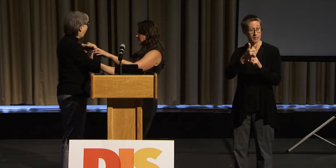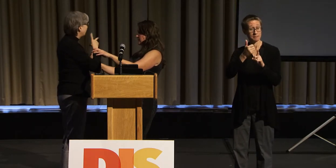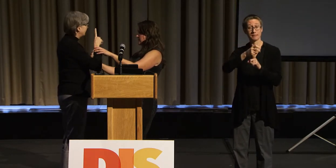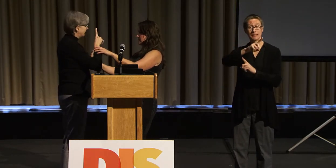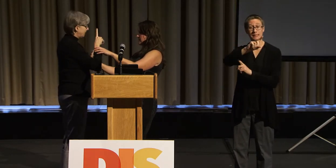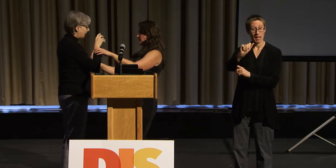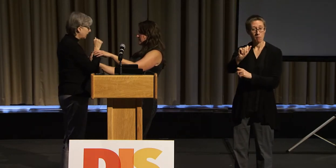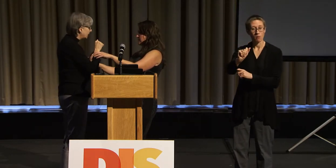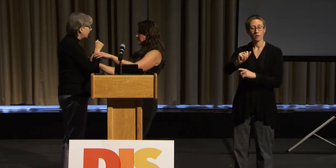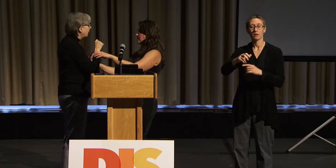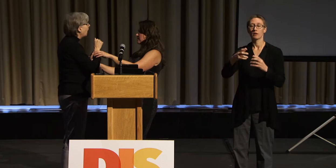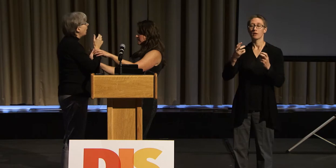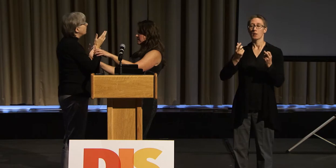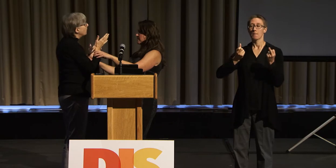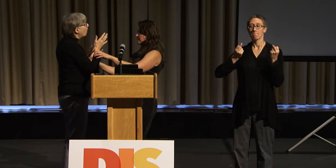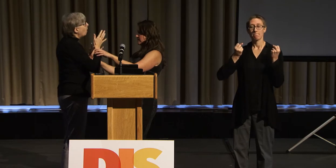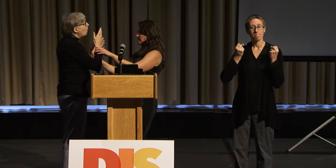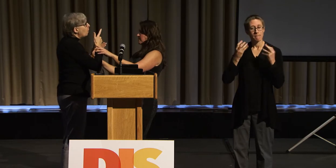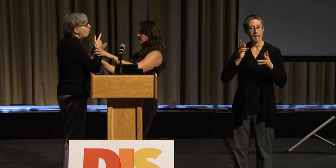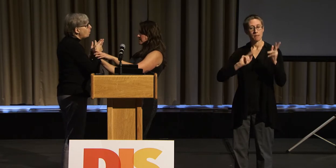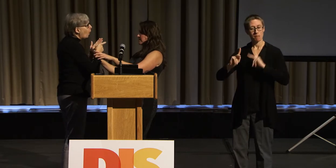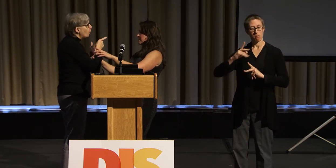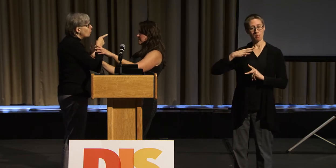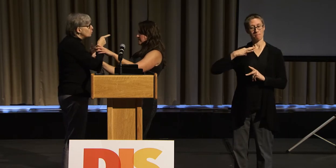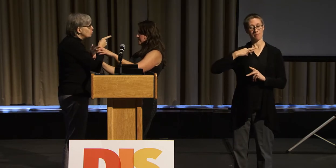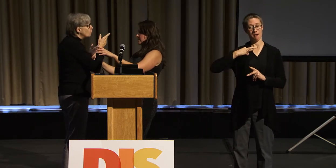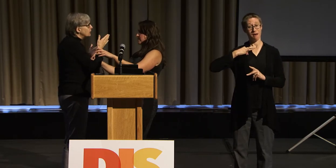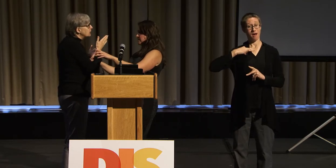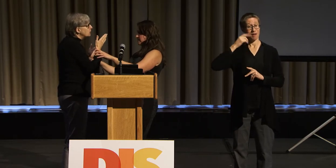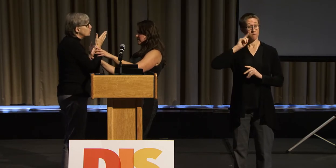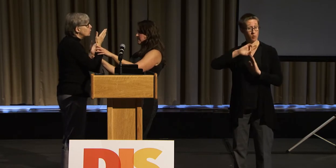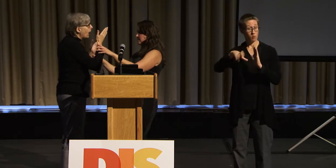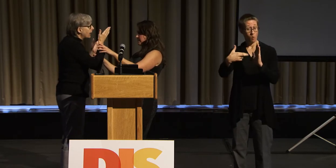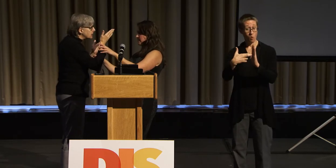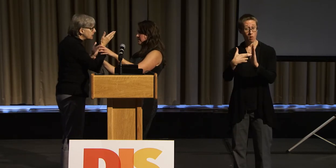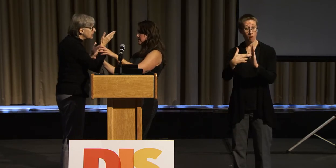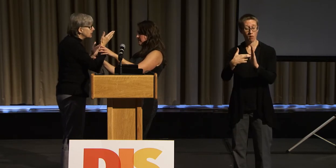What would your suggestion be in this space